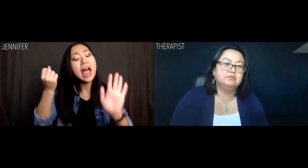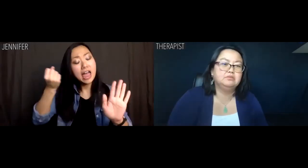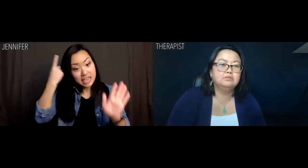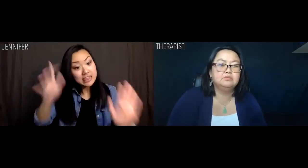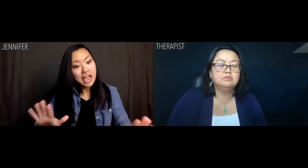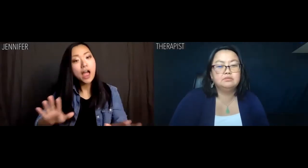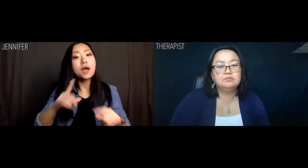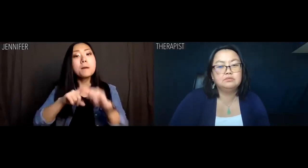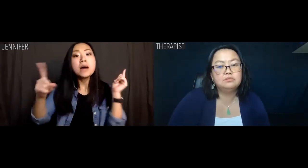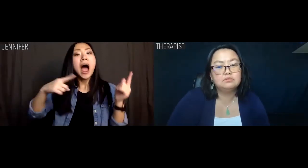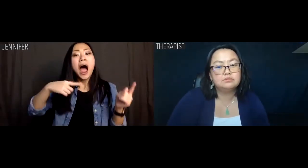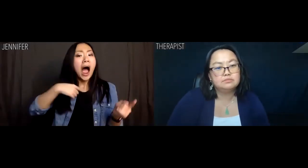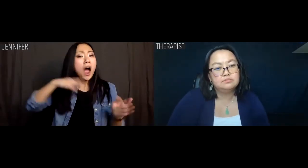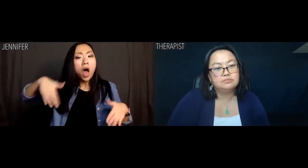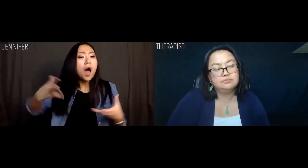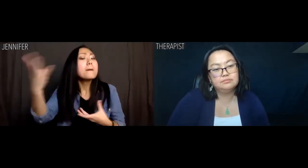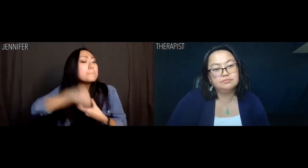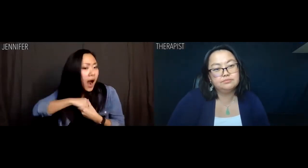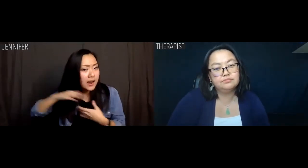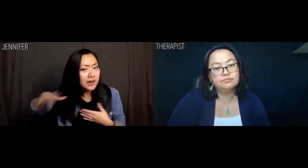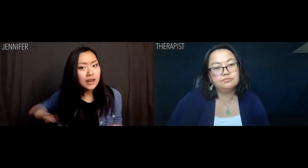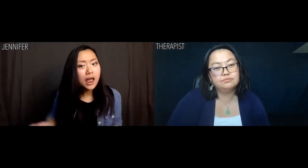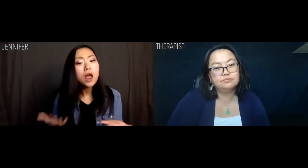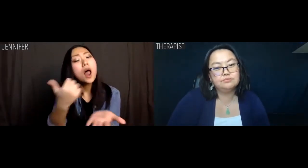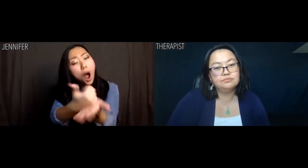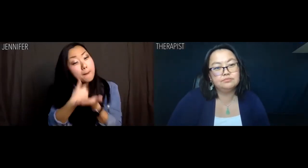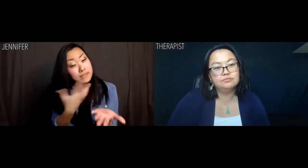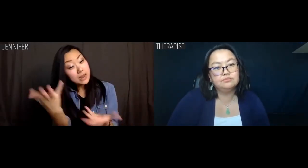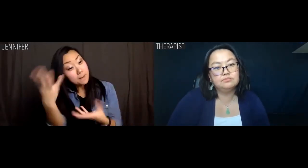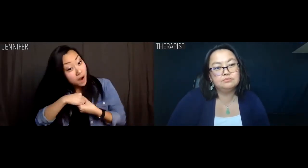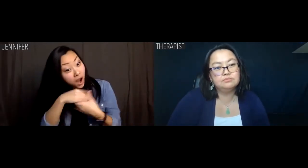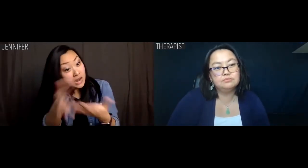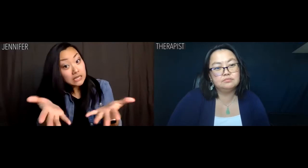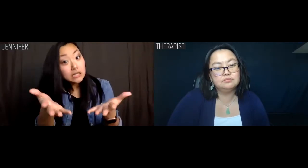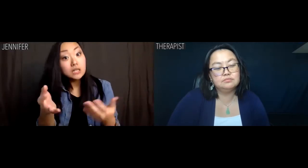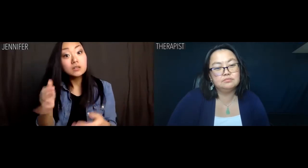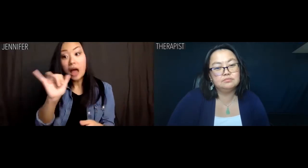Jennifer: No, I get that, but I guess I don't embody that yet. Could you help me embody that?